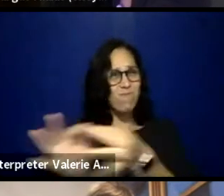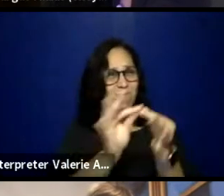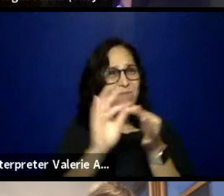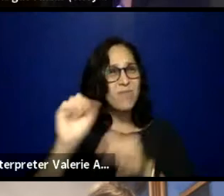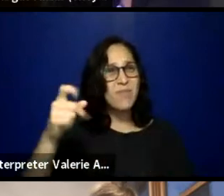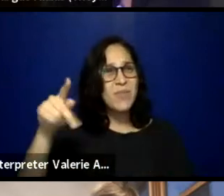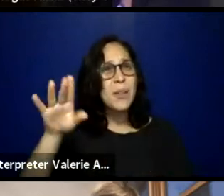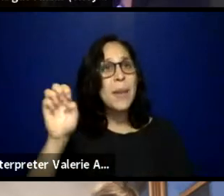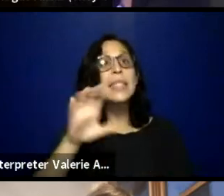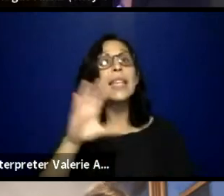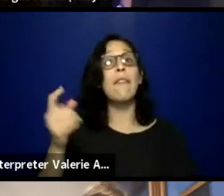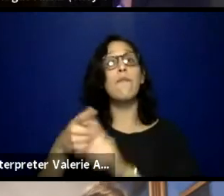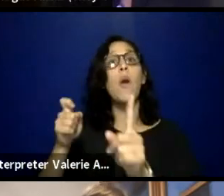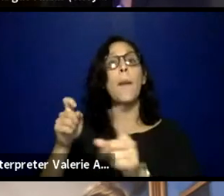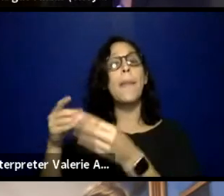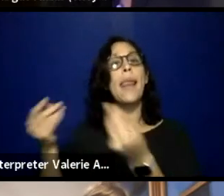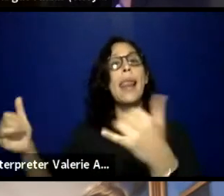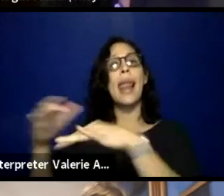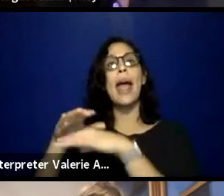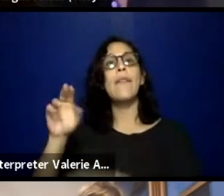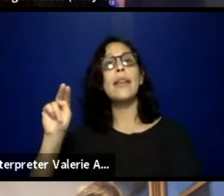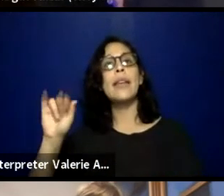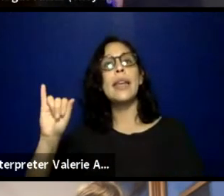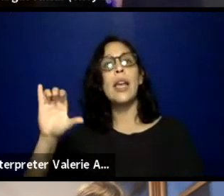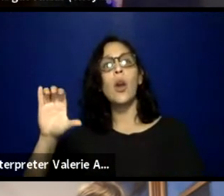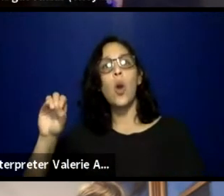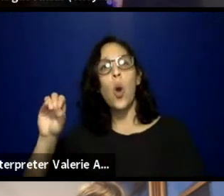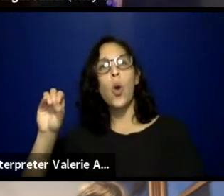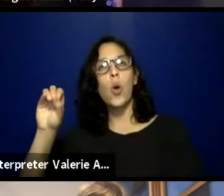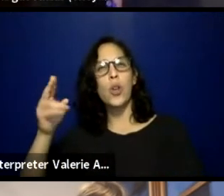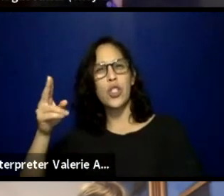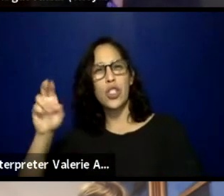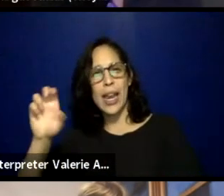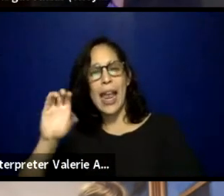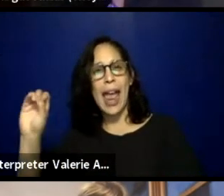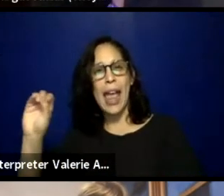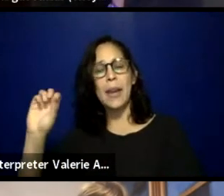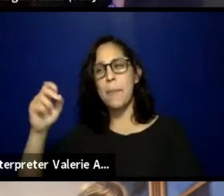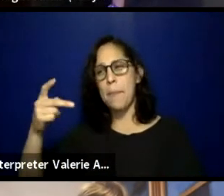of the Nacotchtank and Piscataway peoples, also known as Washington DC.